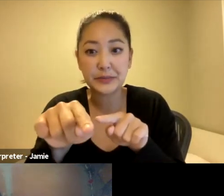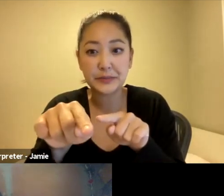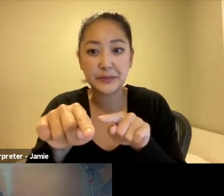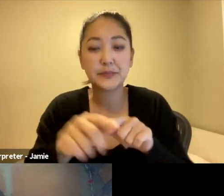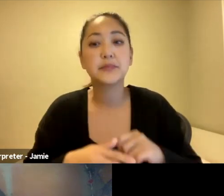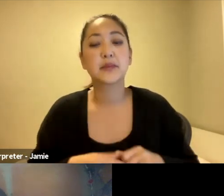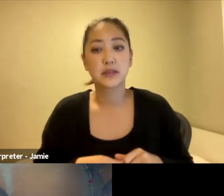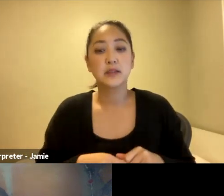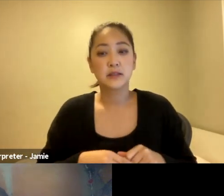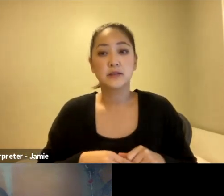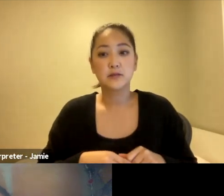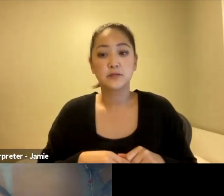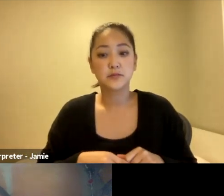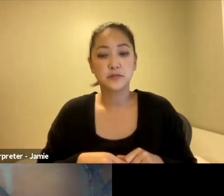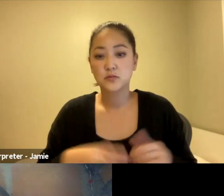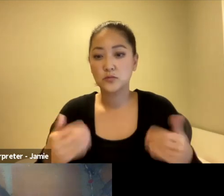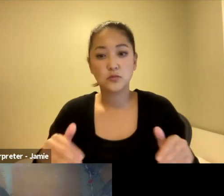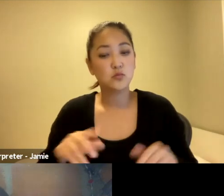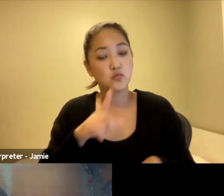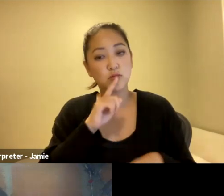We're connecting in so many ways to Amazon.